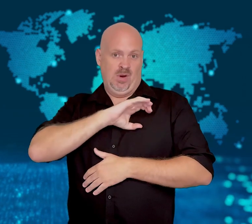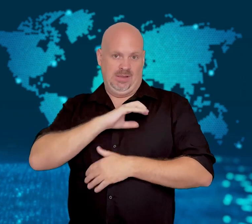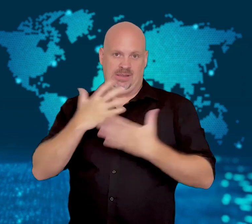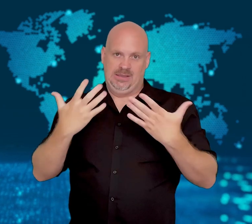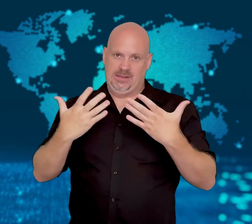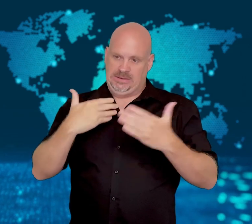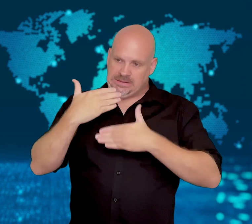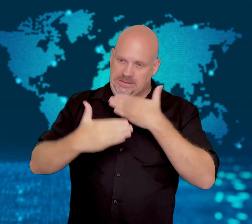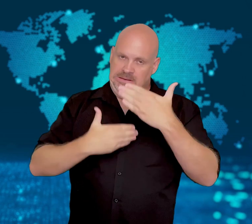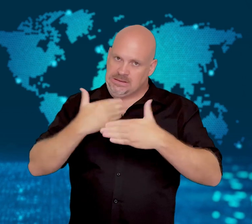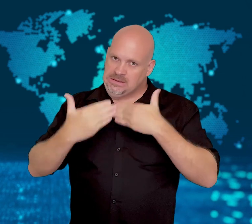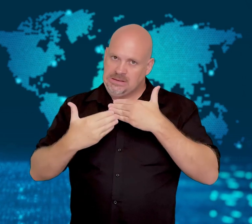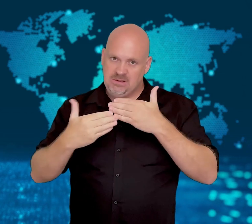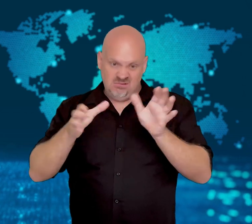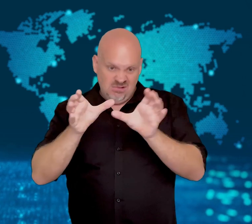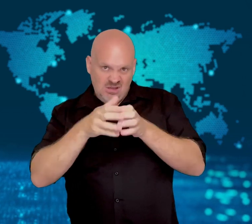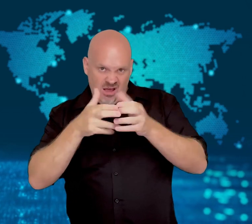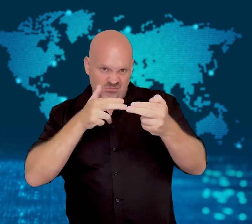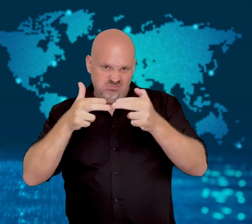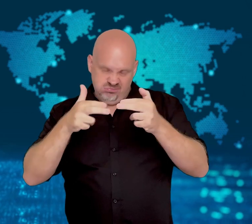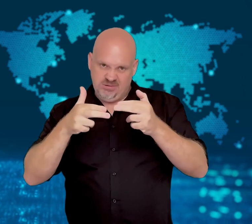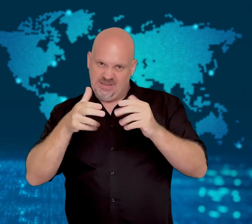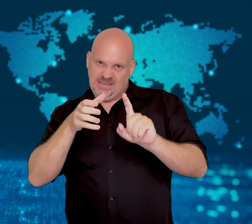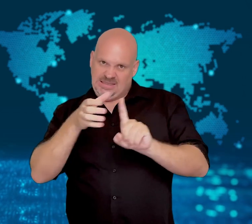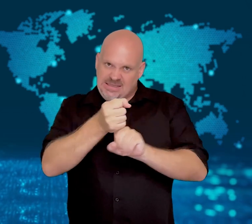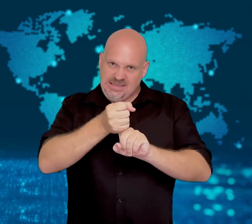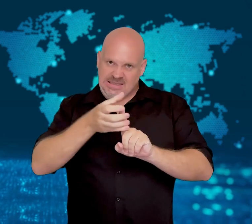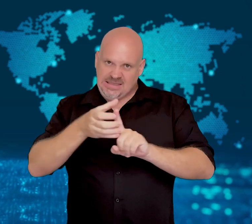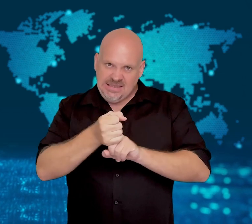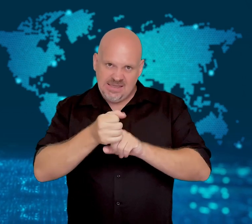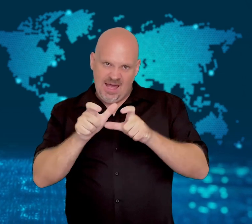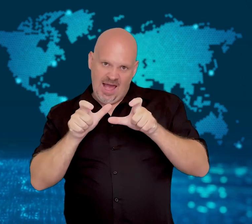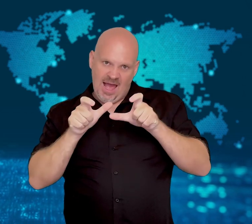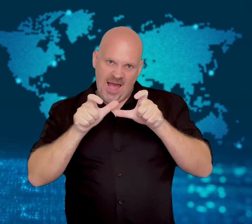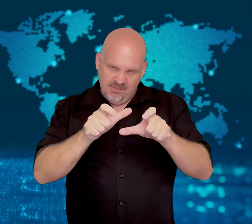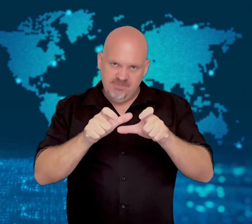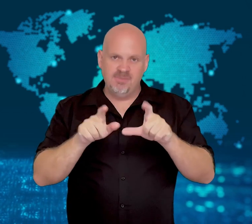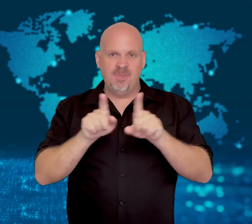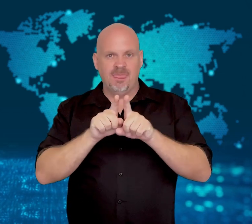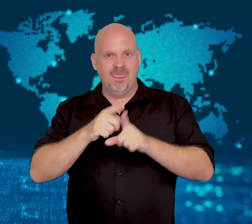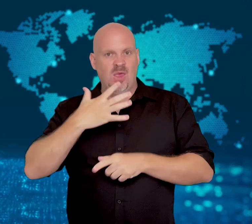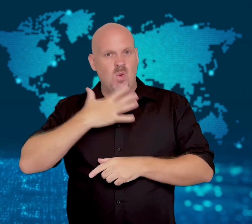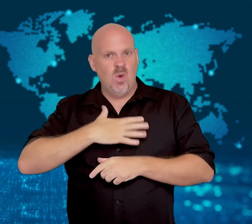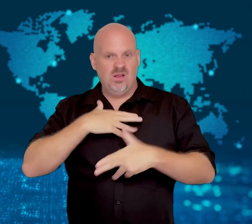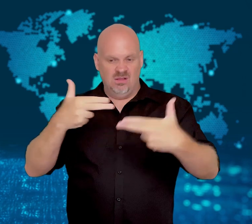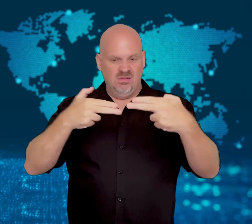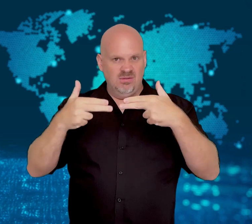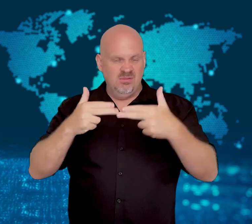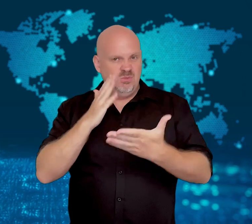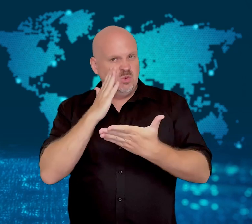The police are working to confront the gangs and to encourage a stop